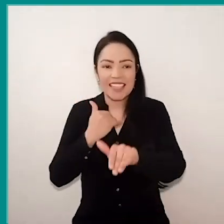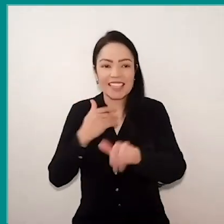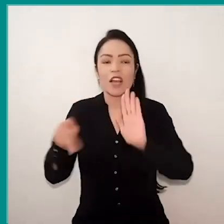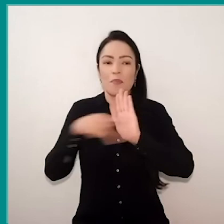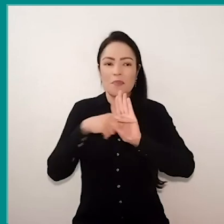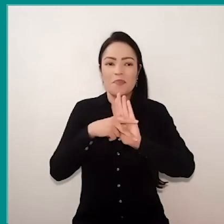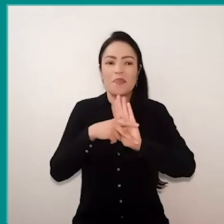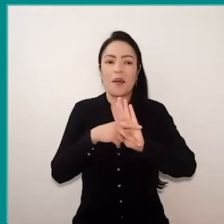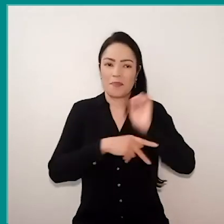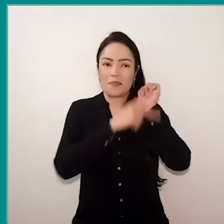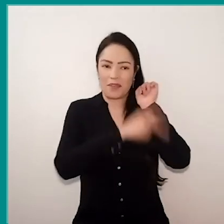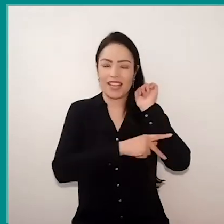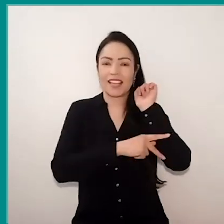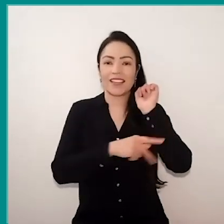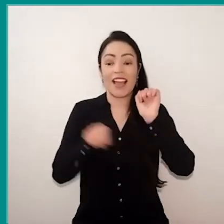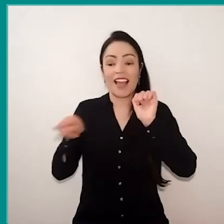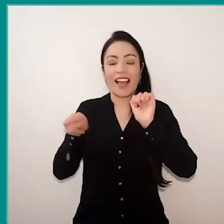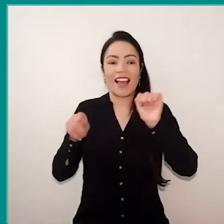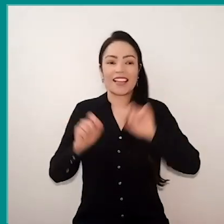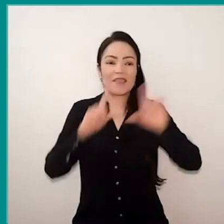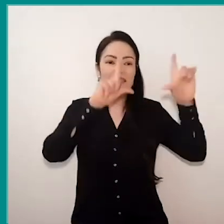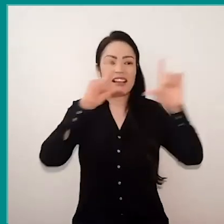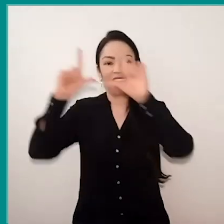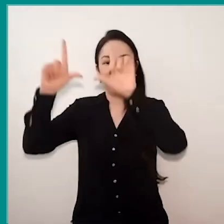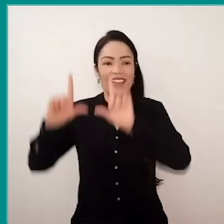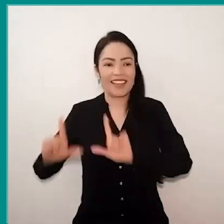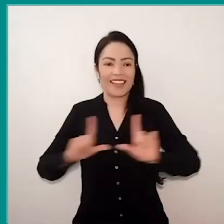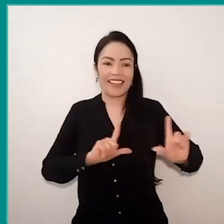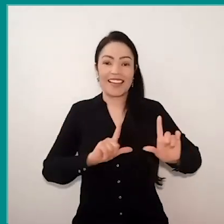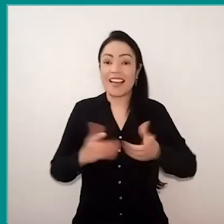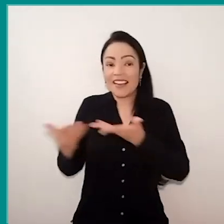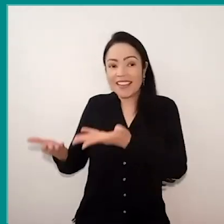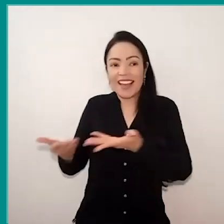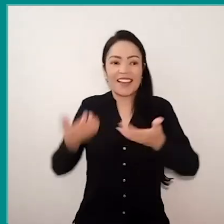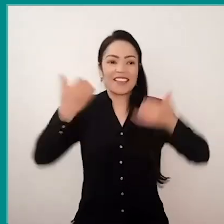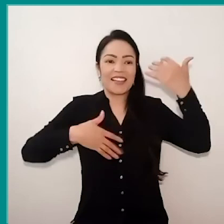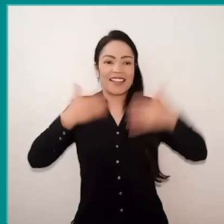And this live was titled The Voice and the Children's Turn. It wasn't a live for kids.